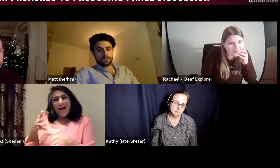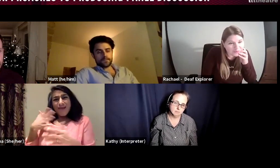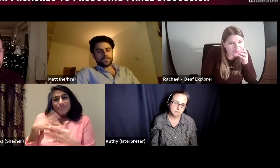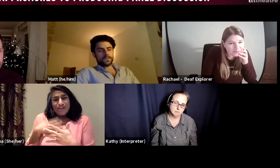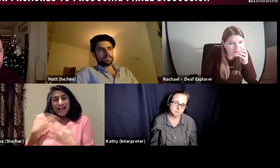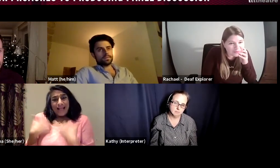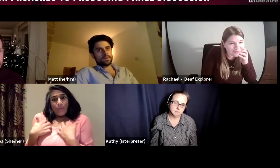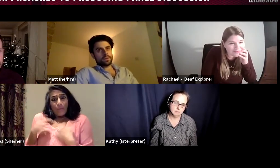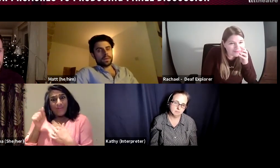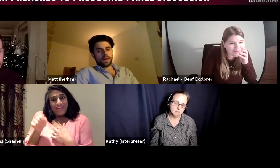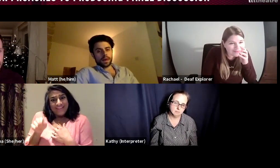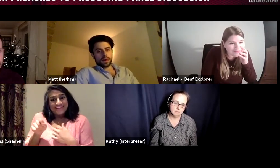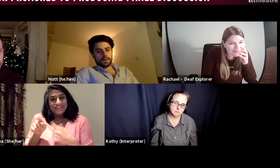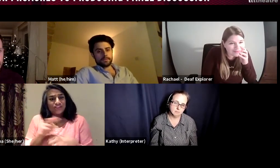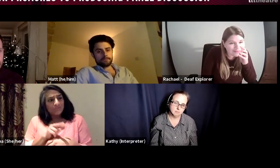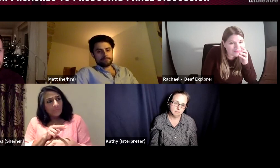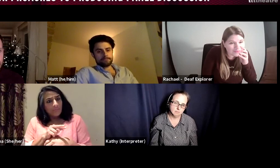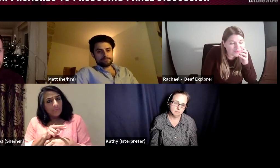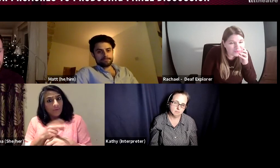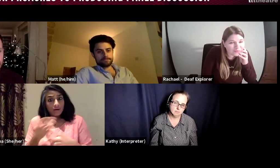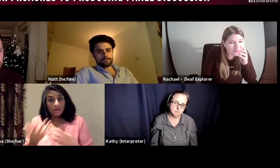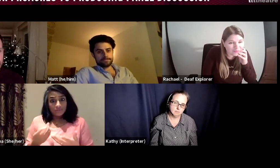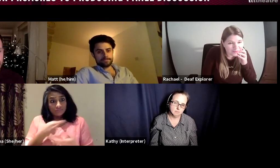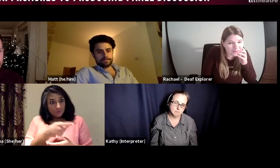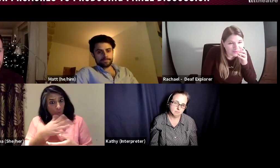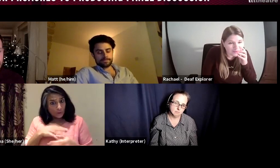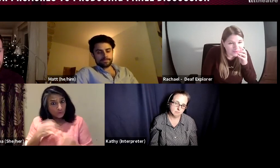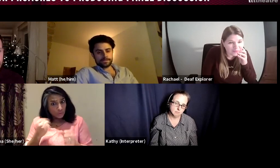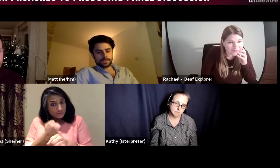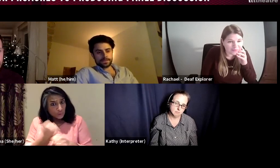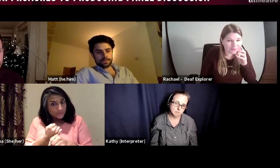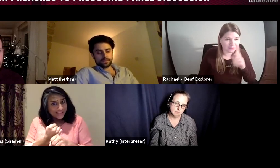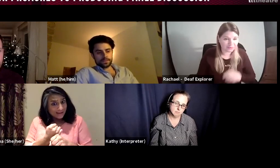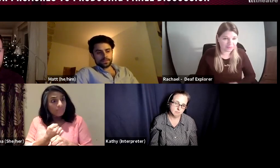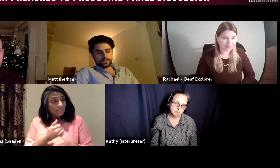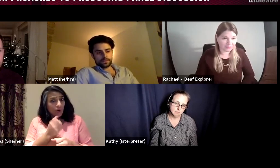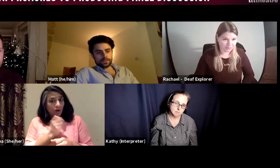she suggested I met other producers. Having met other producers I felt that I was something I